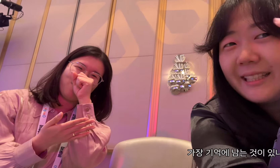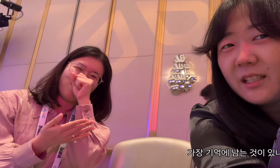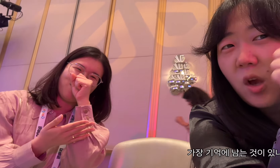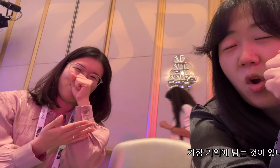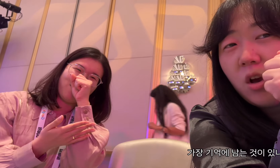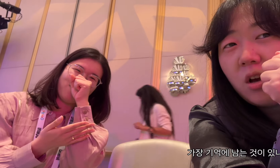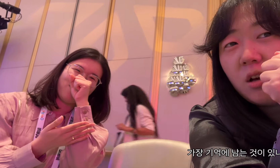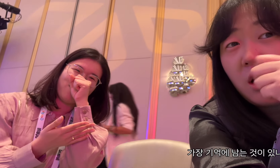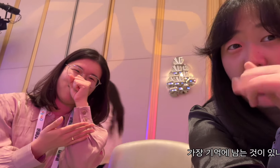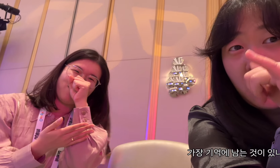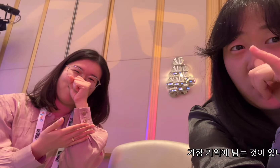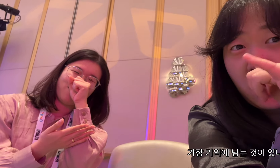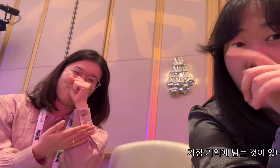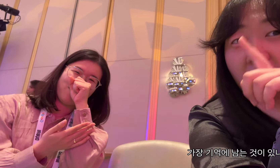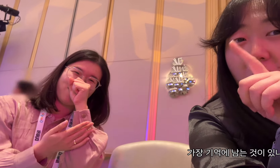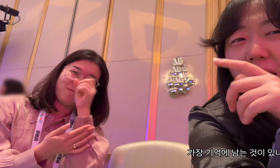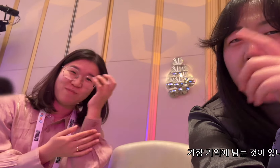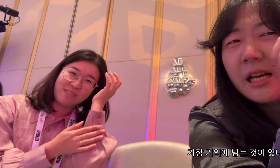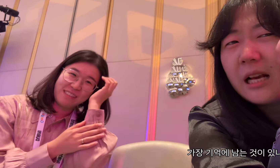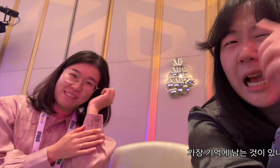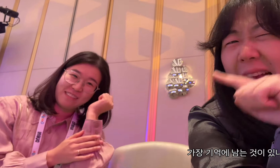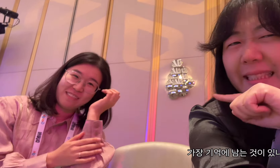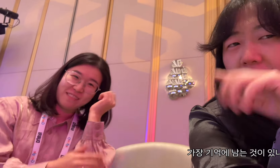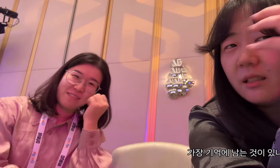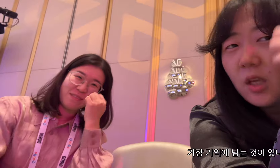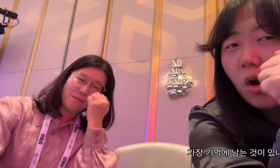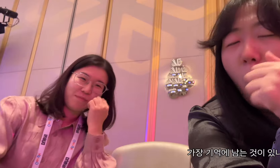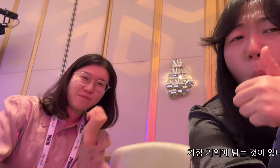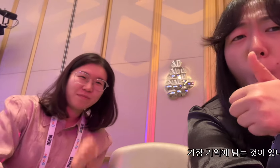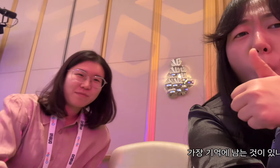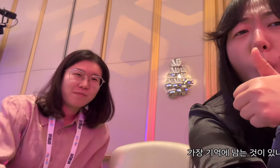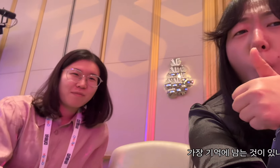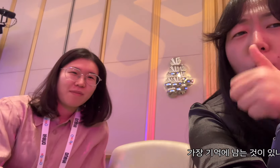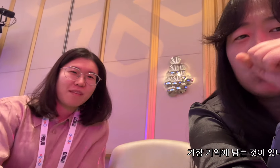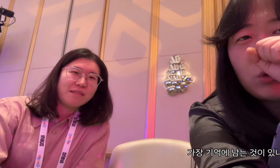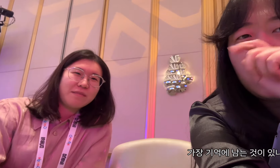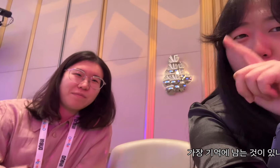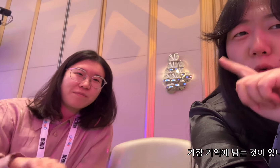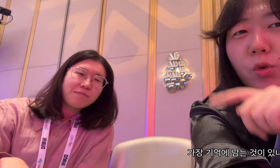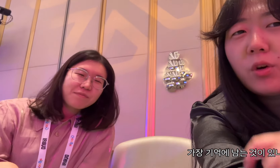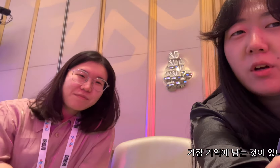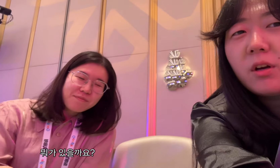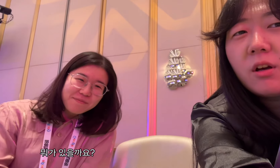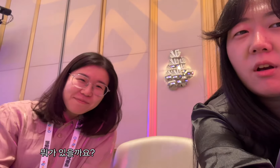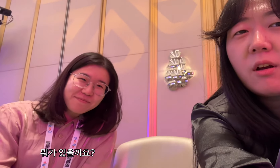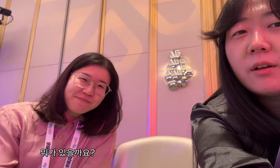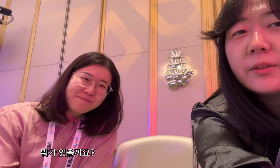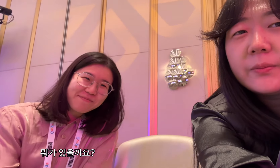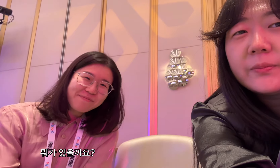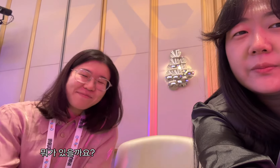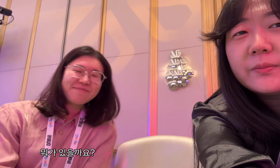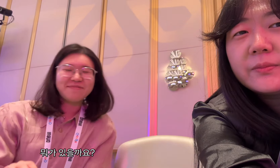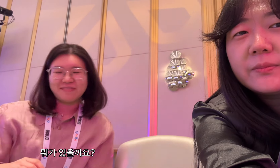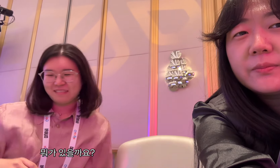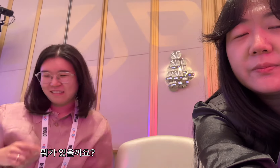What is your most memorable memory? What could there be?